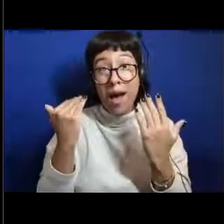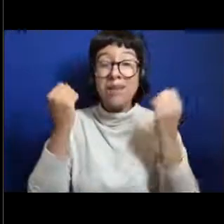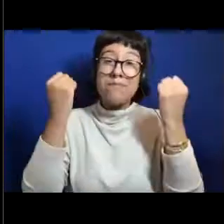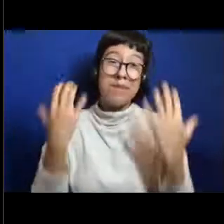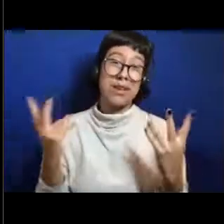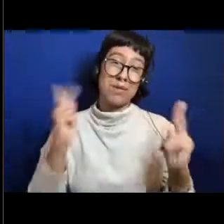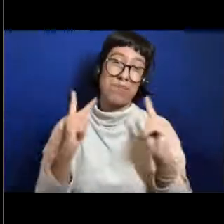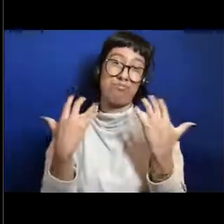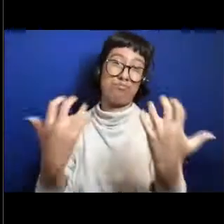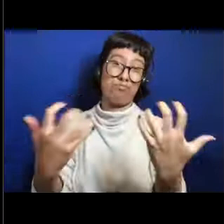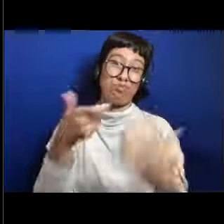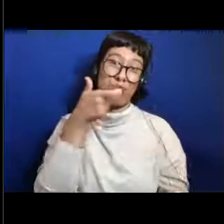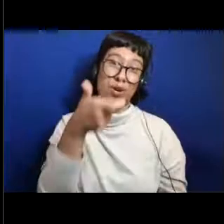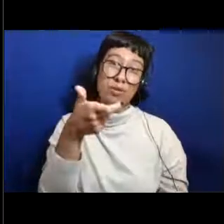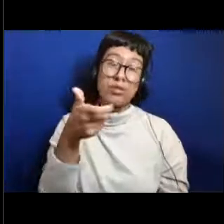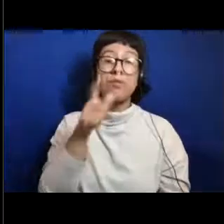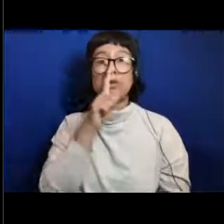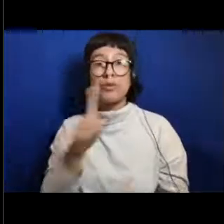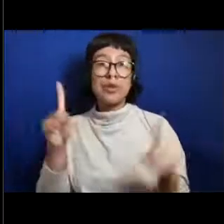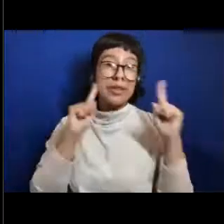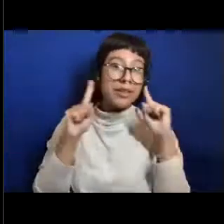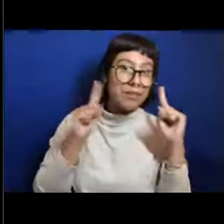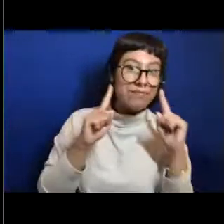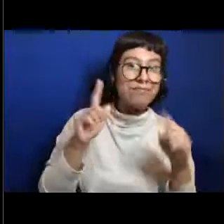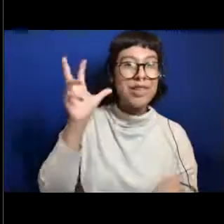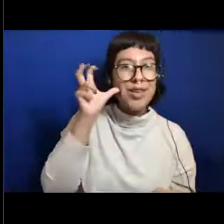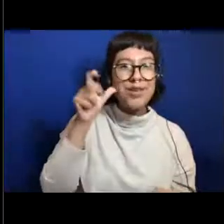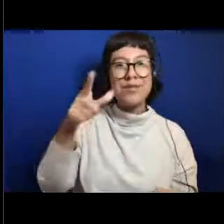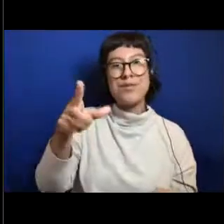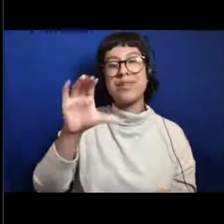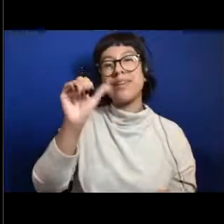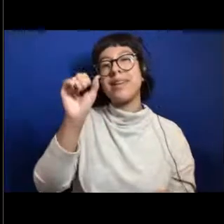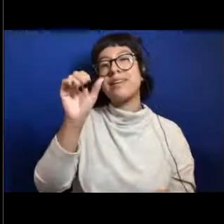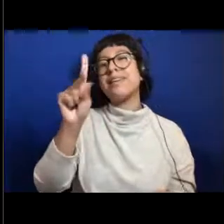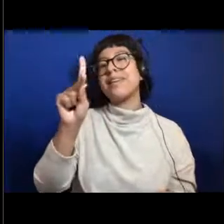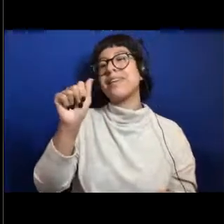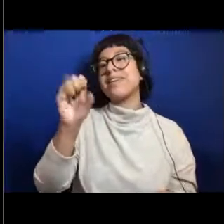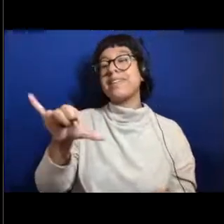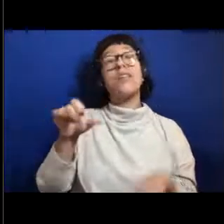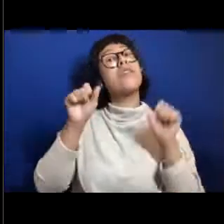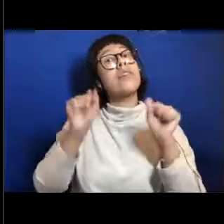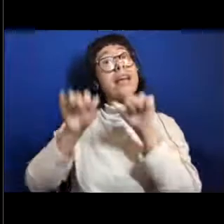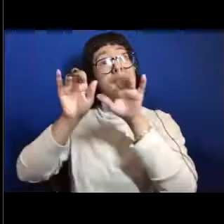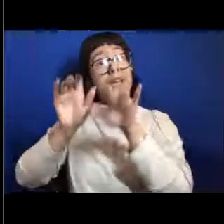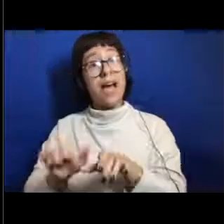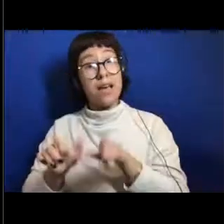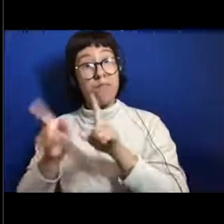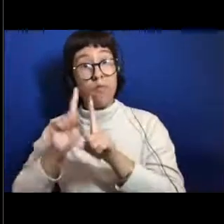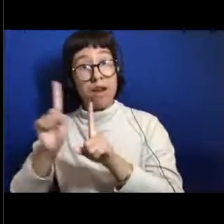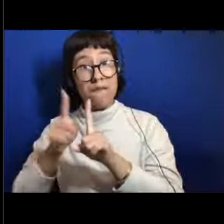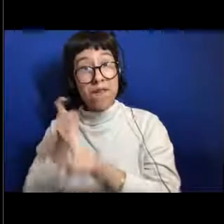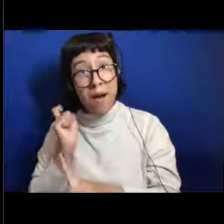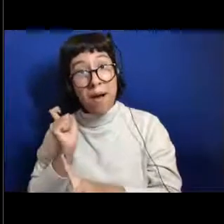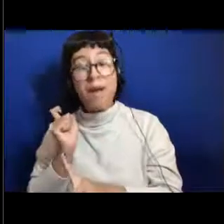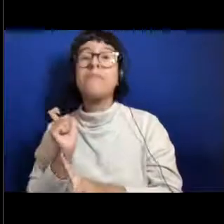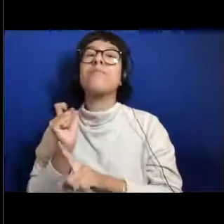We want to make sure that everyone can hear Kasey. However, the box where you wrote where you're from is where you can write questions and we encourage you